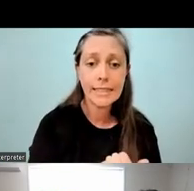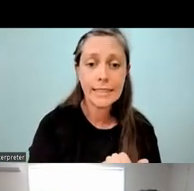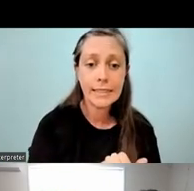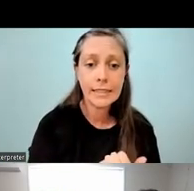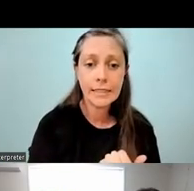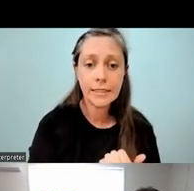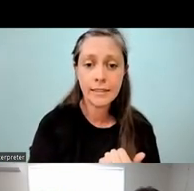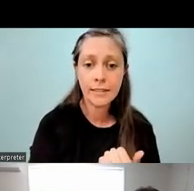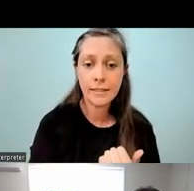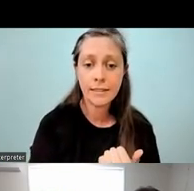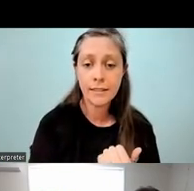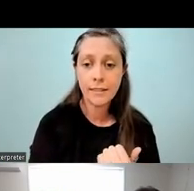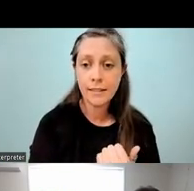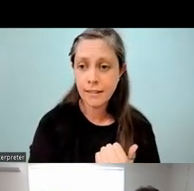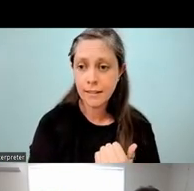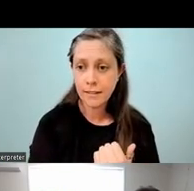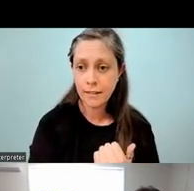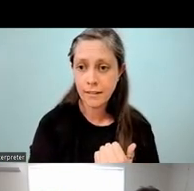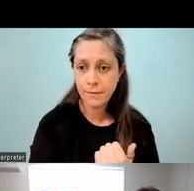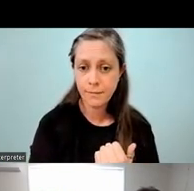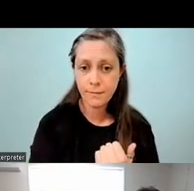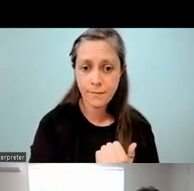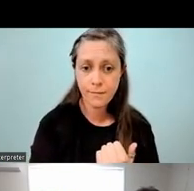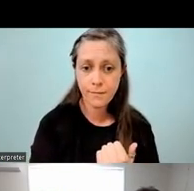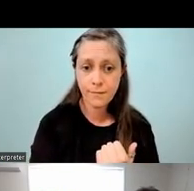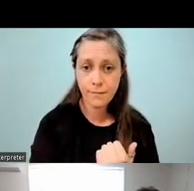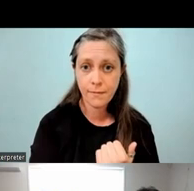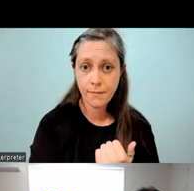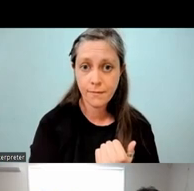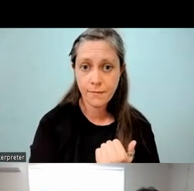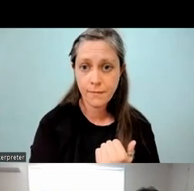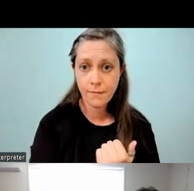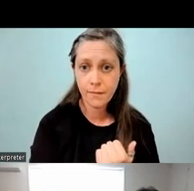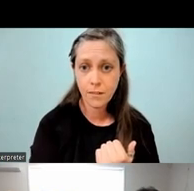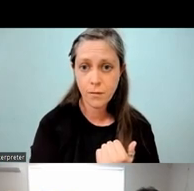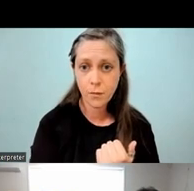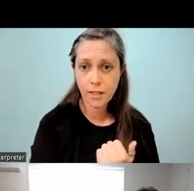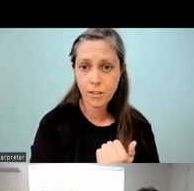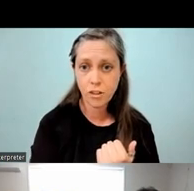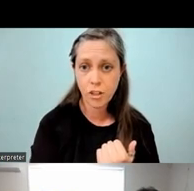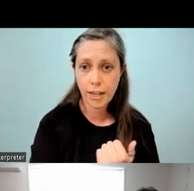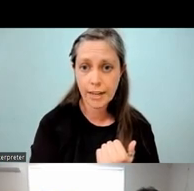And we should note there, it's always a challenge to make sure that we are providing options